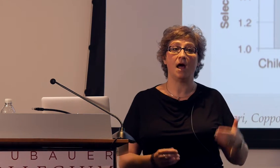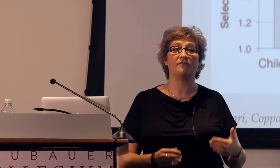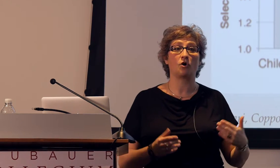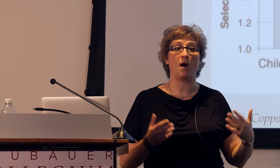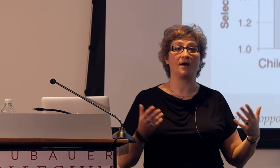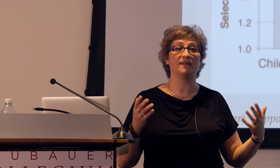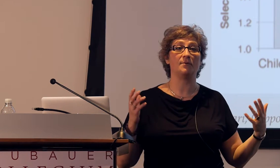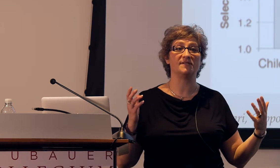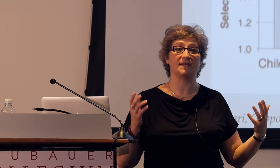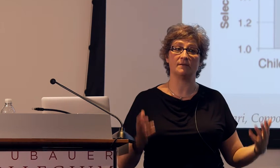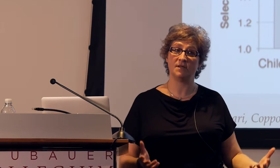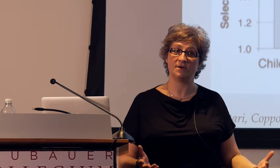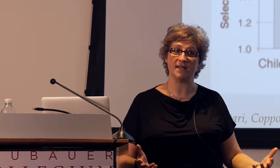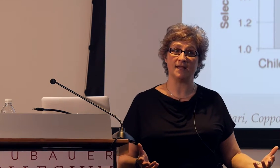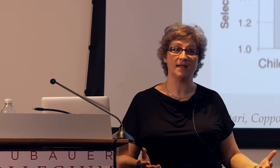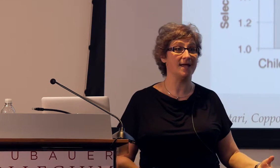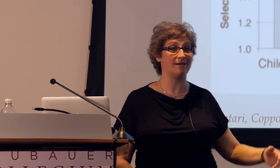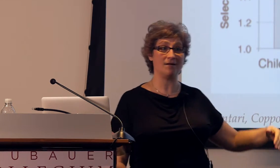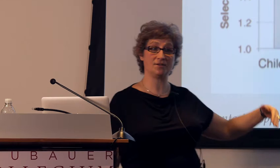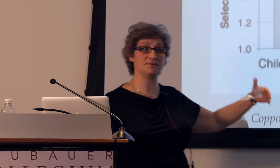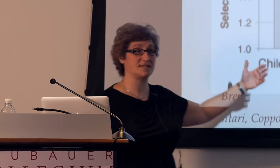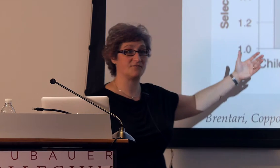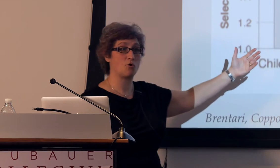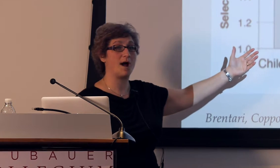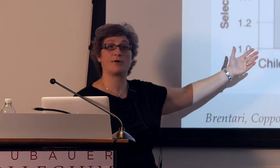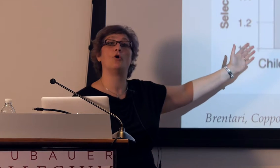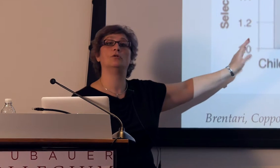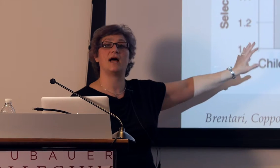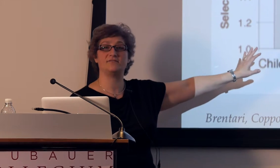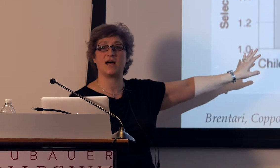not require linguistic community, it also doesn't require a whole lifetime